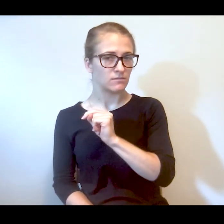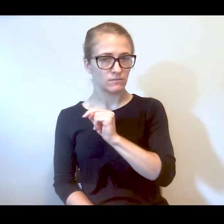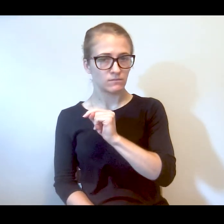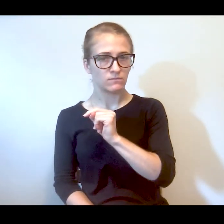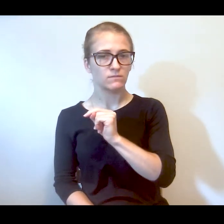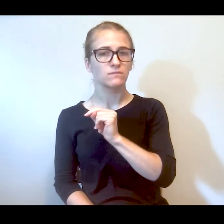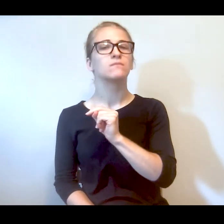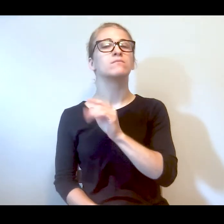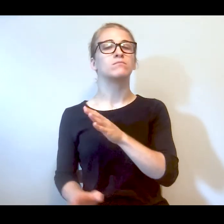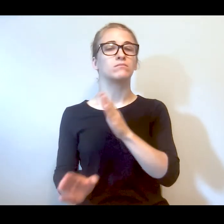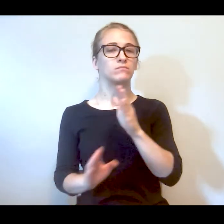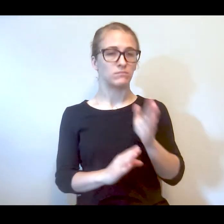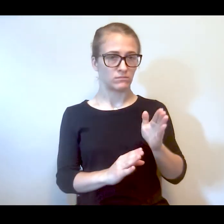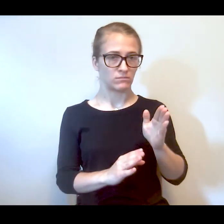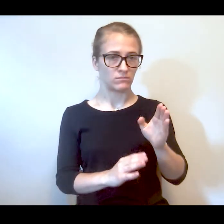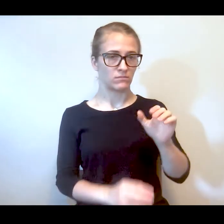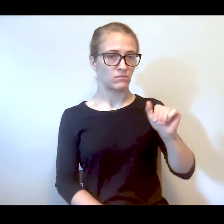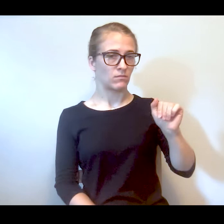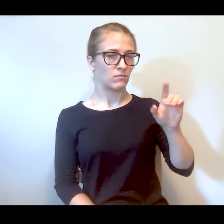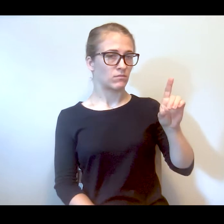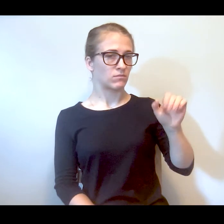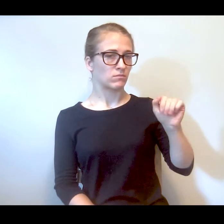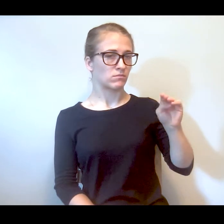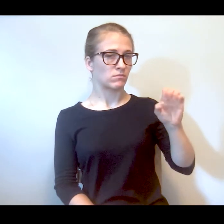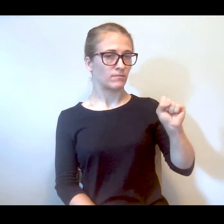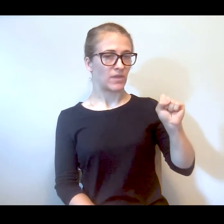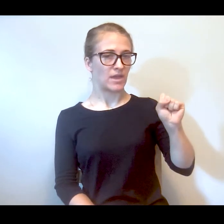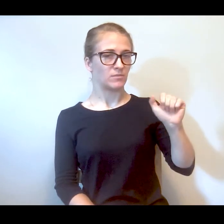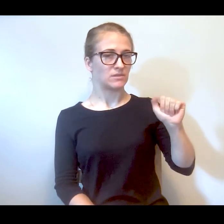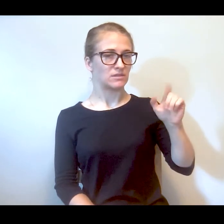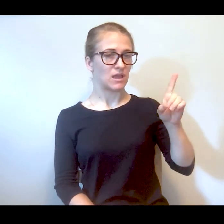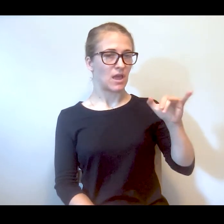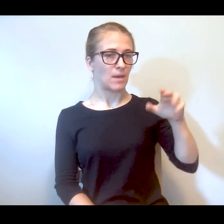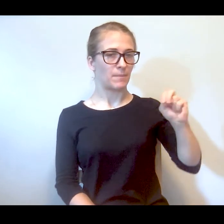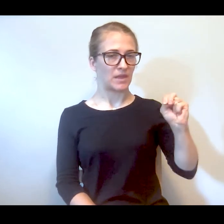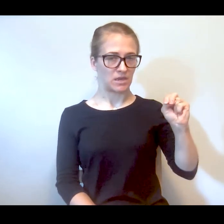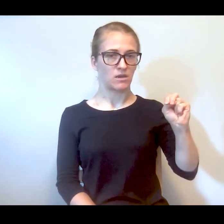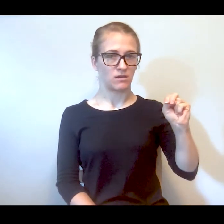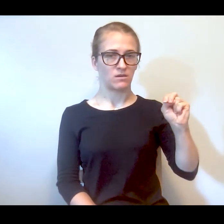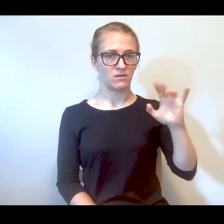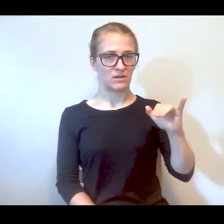there is also something that the Adams administration is currently working with, and it's